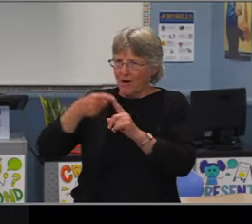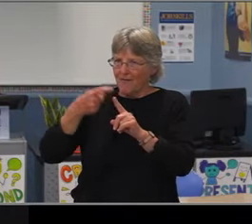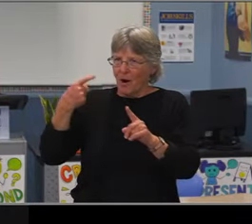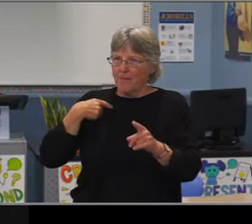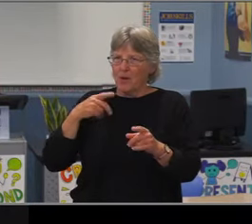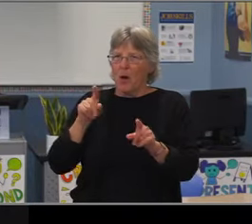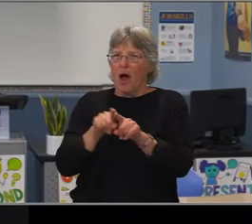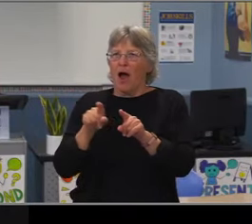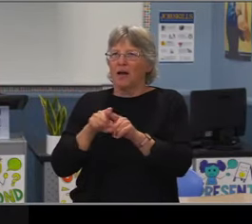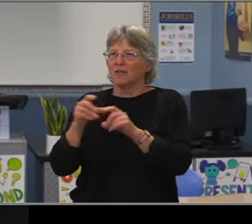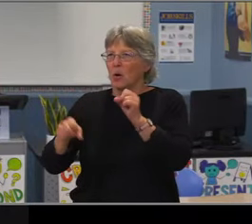So thank you again.